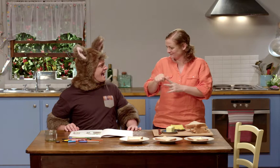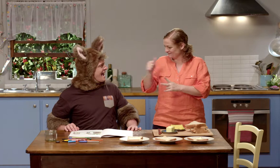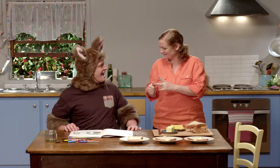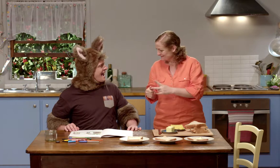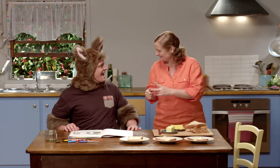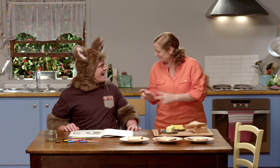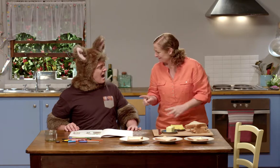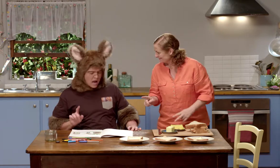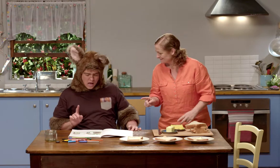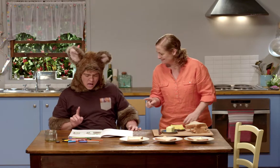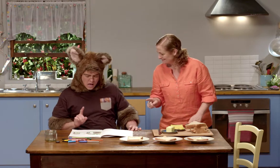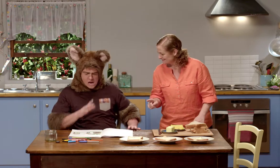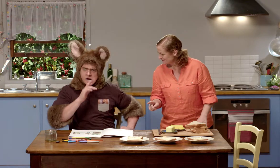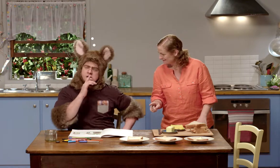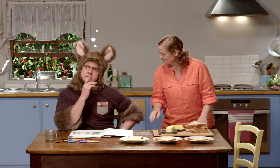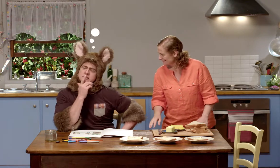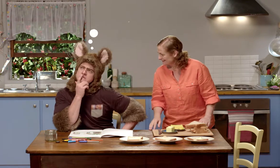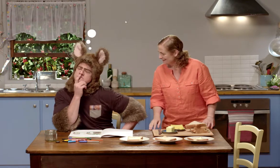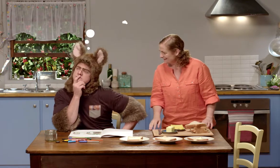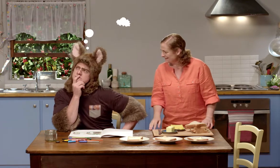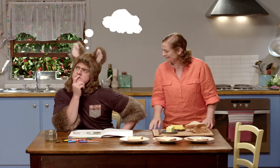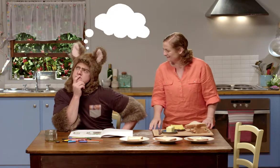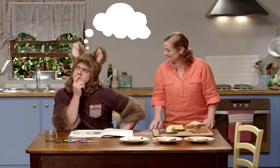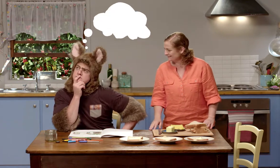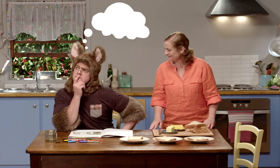What happened next? Hmm.